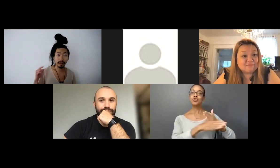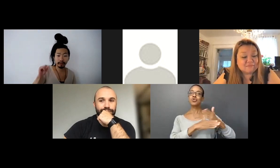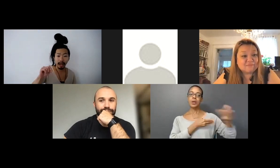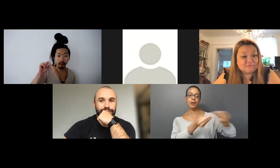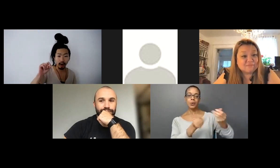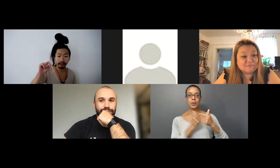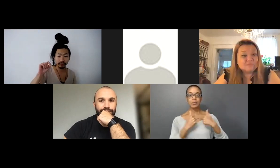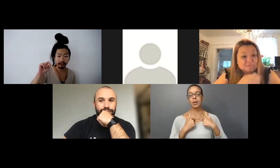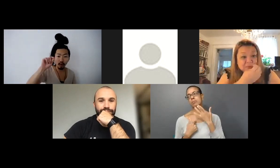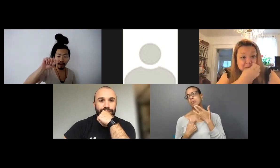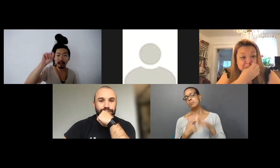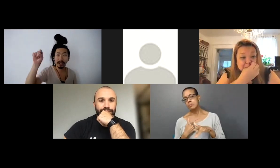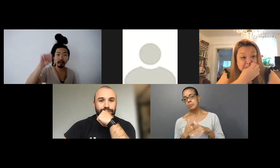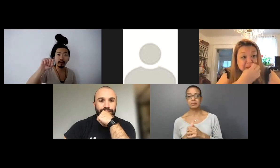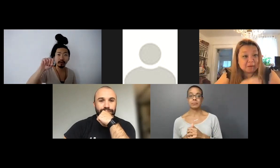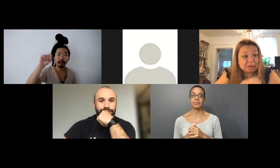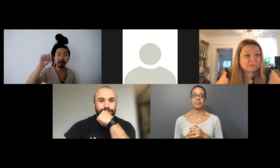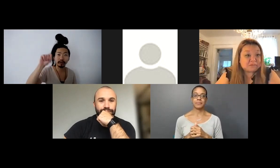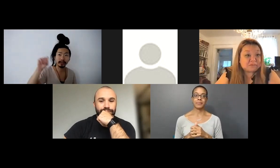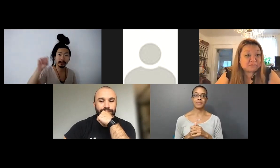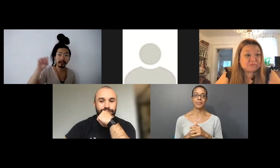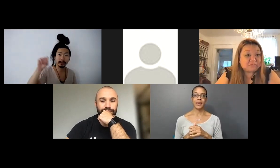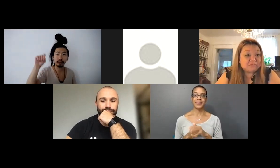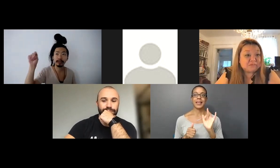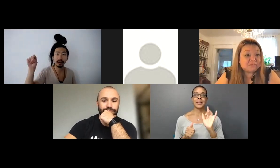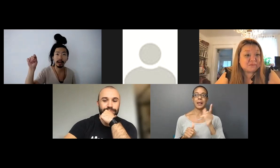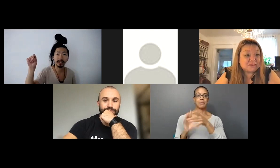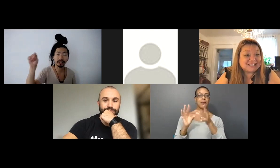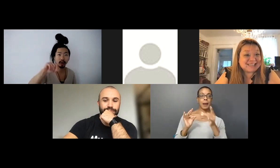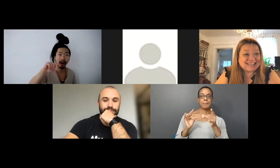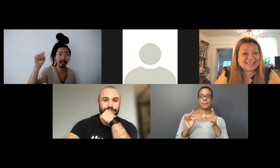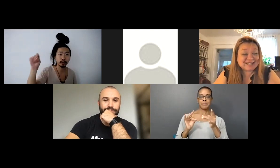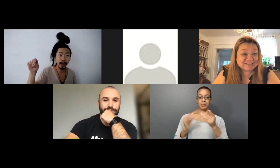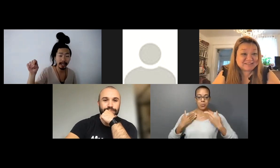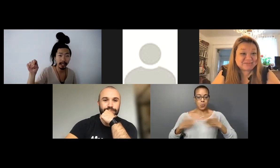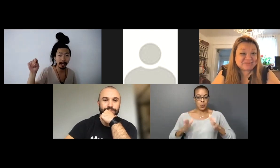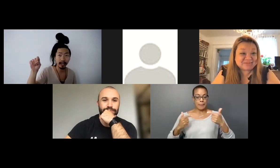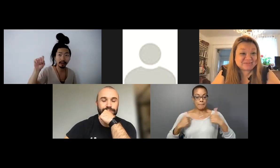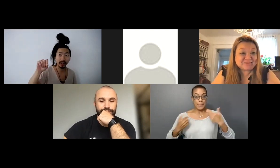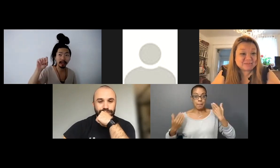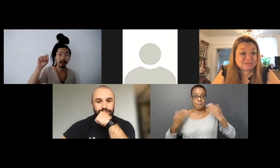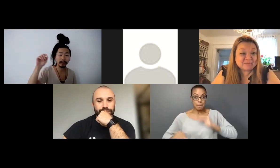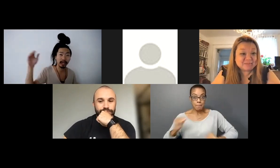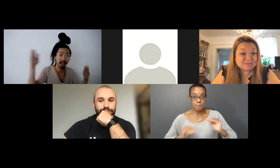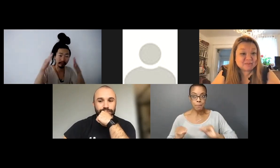I have choreographers saying that oh my God, the way you move are so interesting that nobody moves that way because you don't have the training. That's why you are not bound and